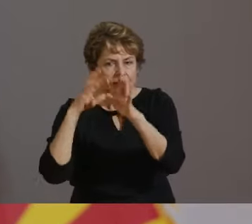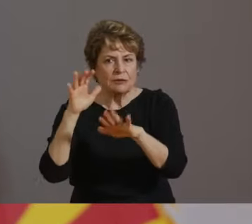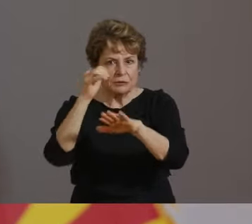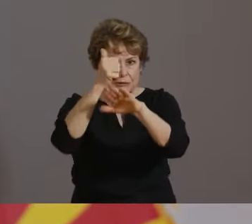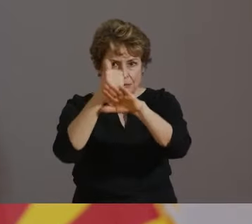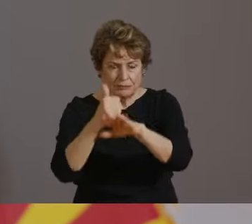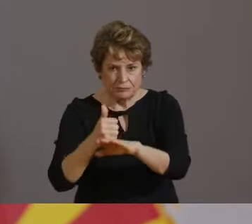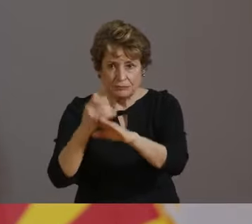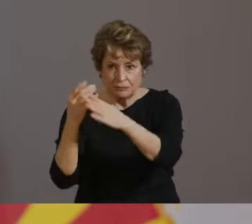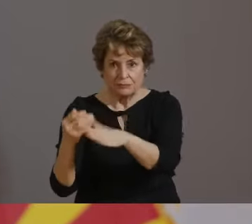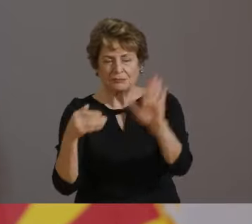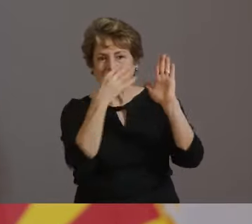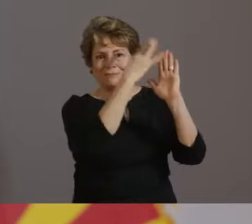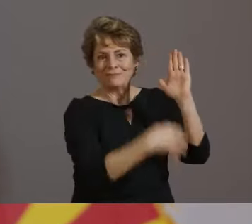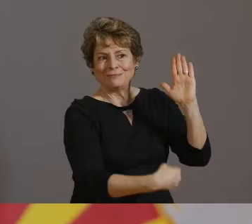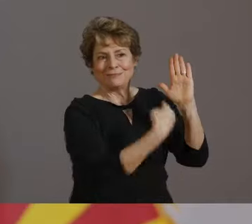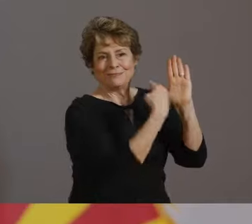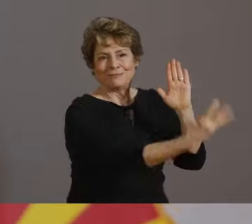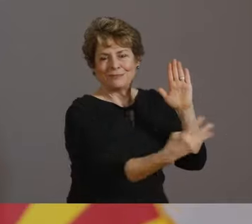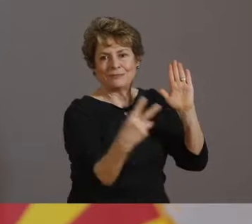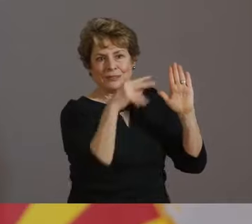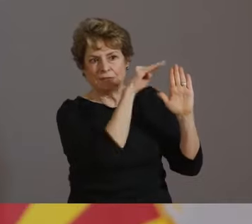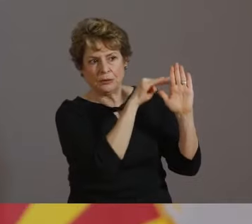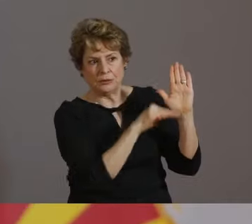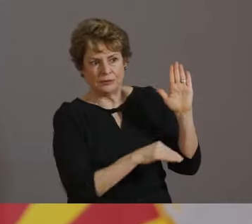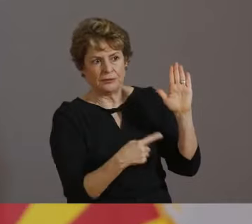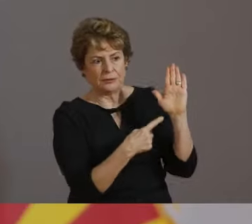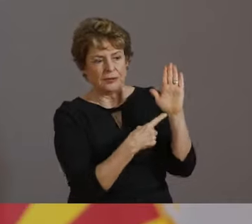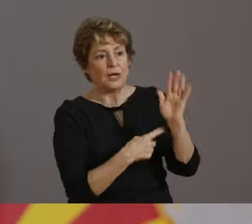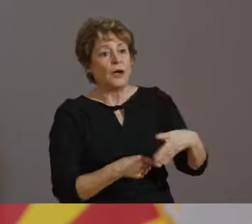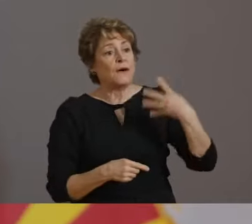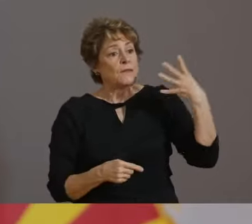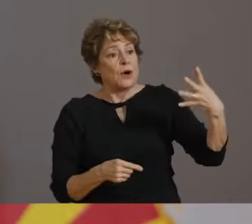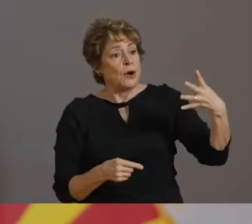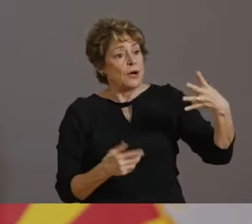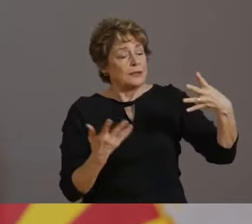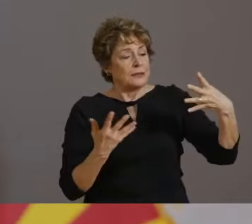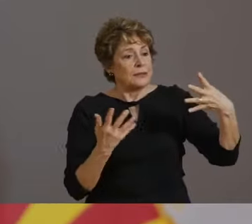CURRENTLY FOUR COUNTIES HAVE MET THE BENCHMARKS TO RETURN TO THE CLASSROOM, AND MANY SCHOOLS